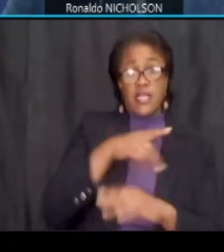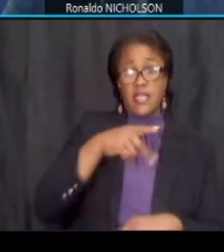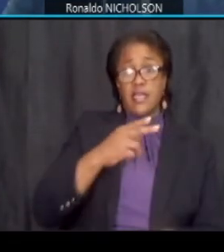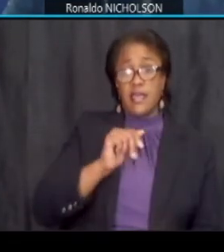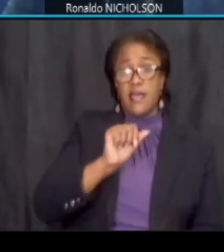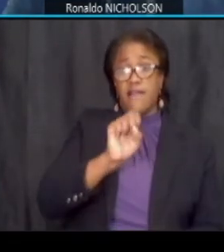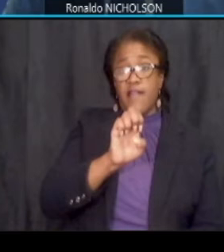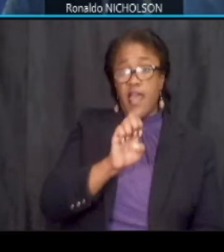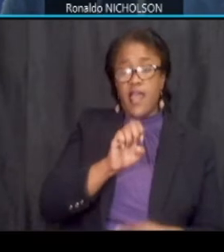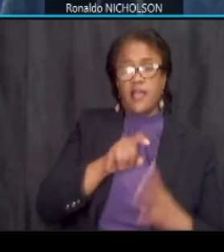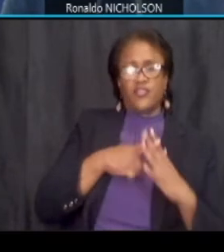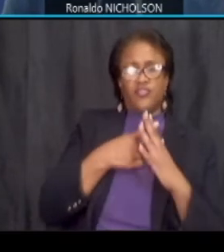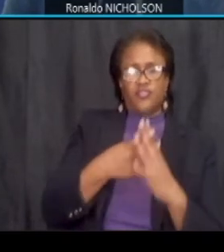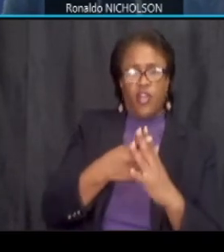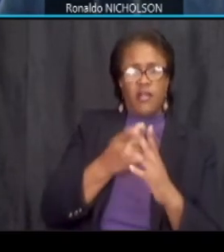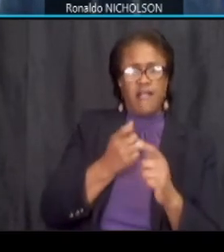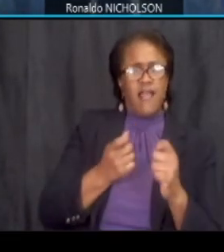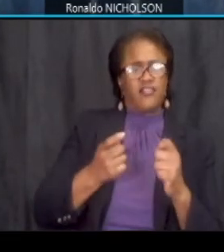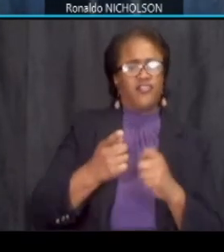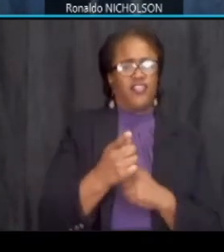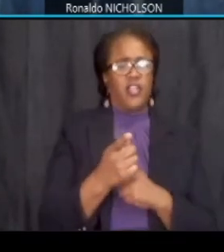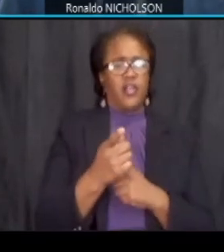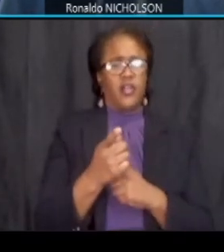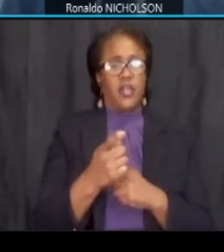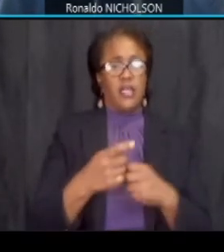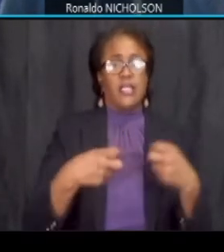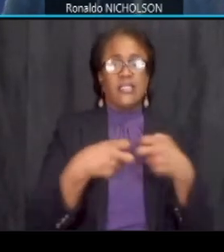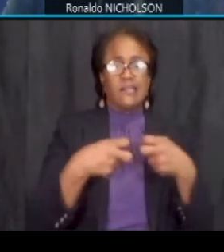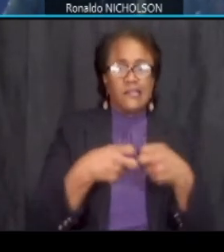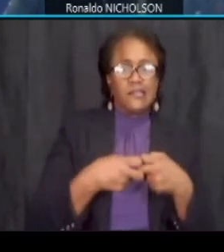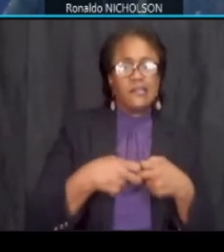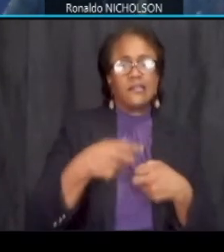we anticipate major utility relocation throughout the corridor